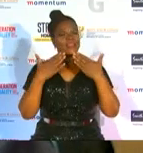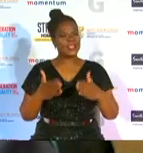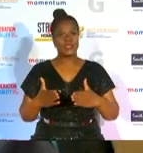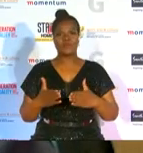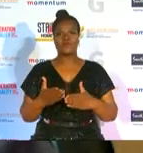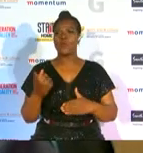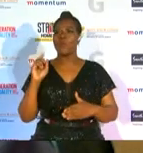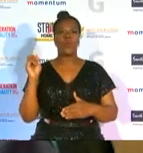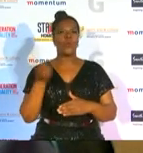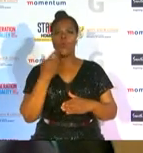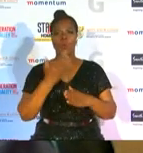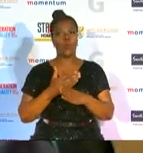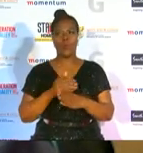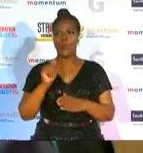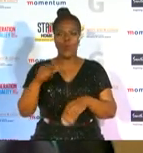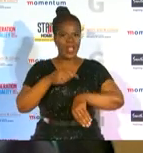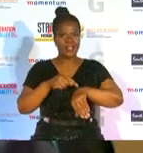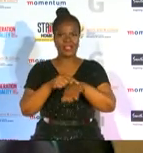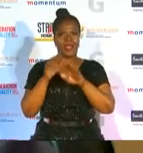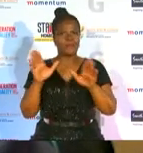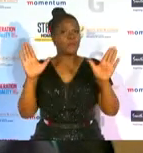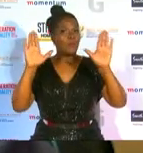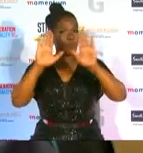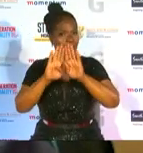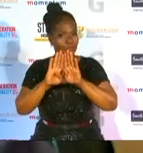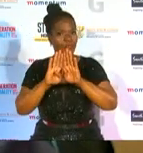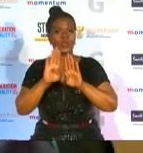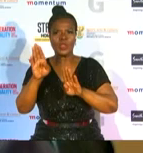during the lockdown to use the different platforms to build the brand